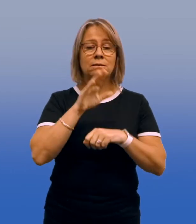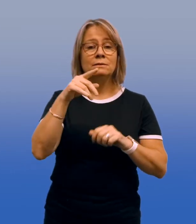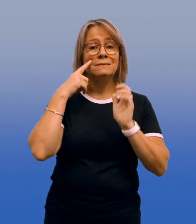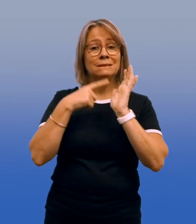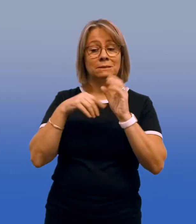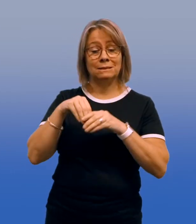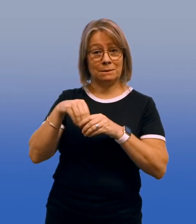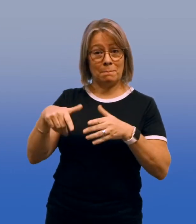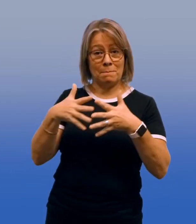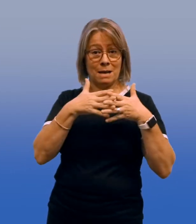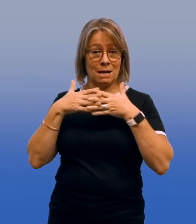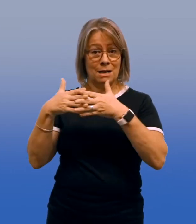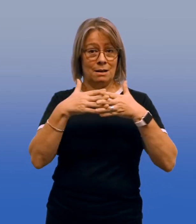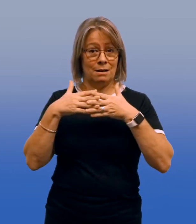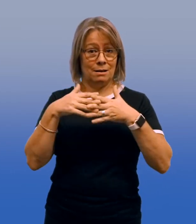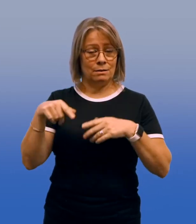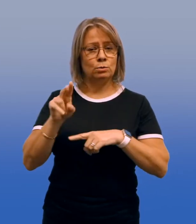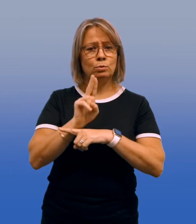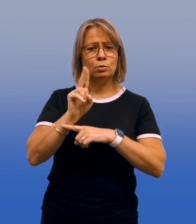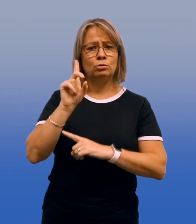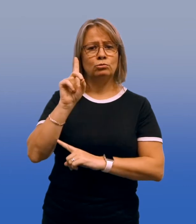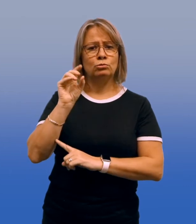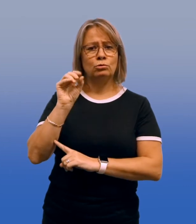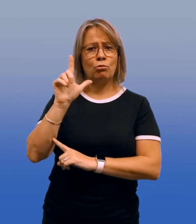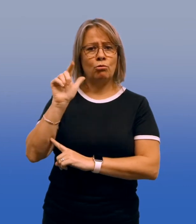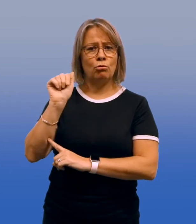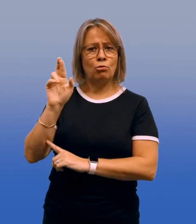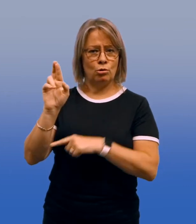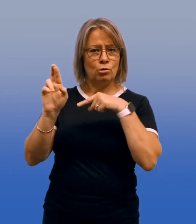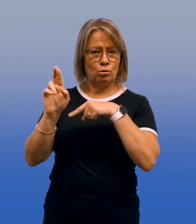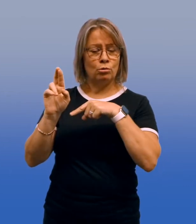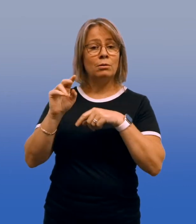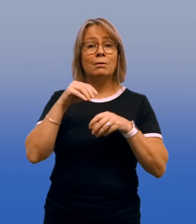Here is America, we use the dollar.